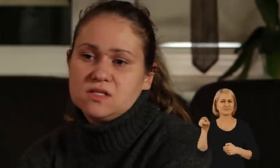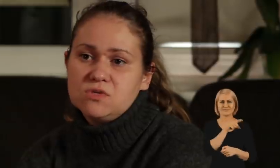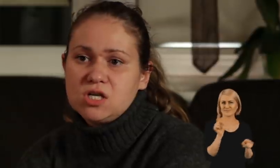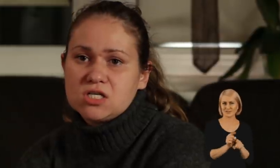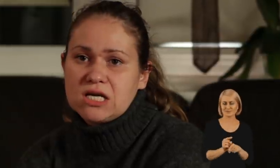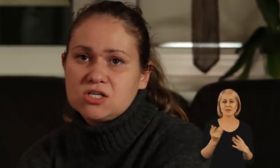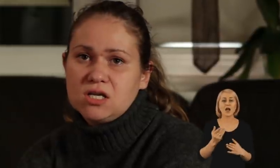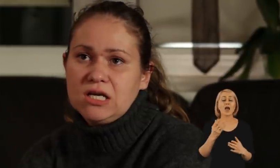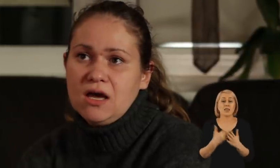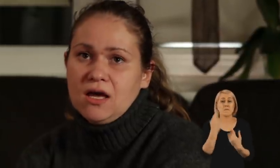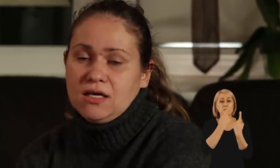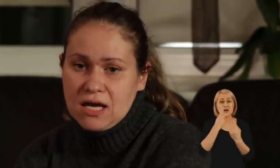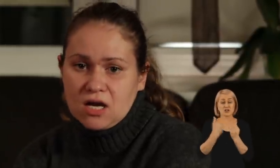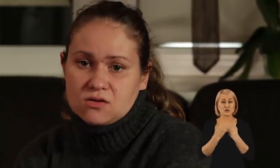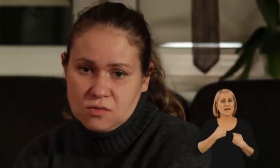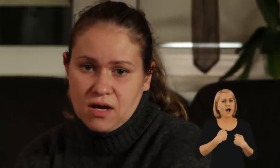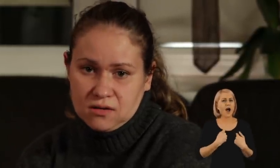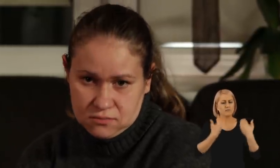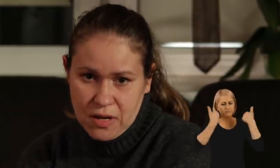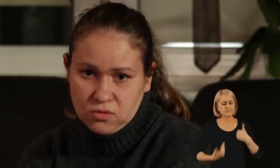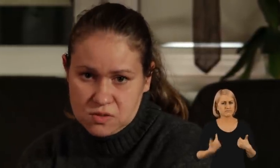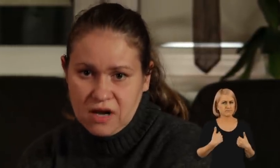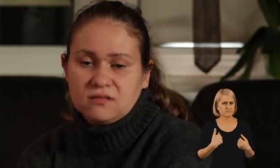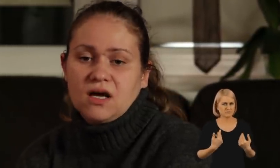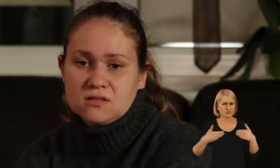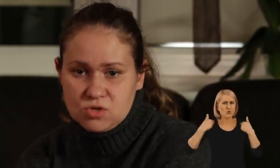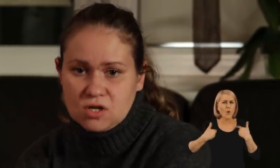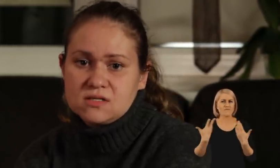So I think that if a hearing person like me